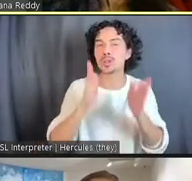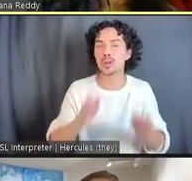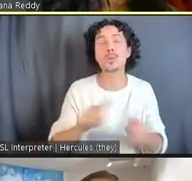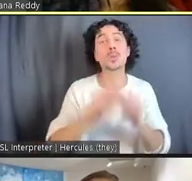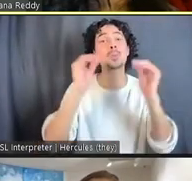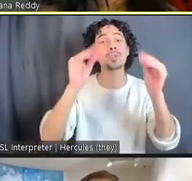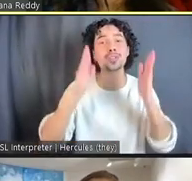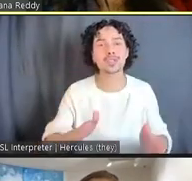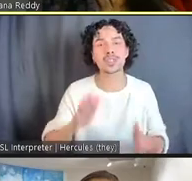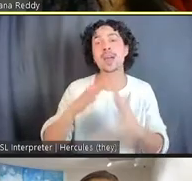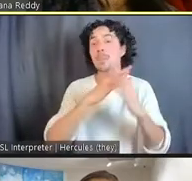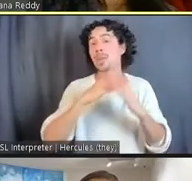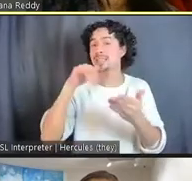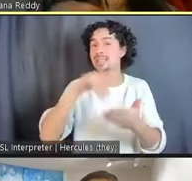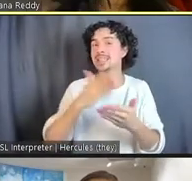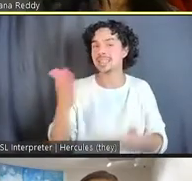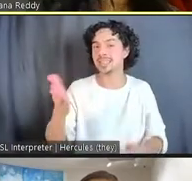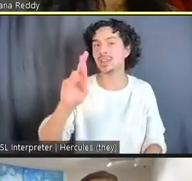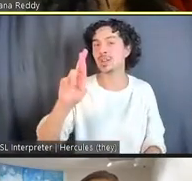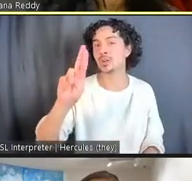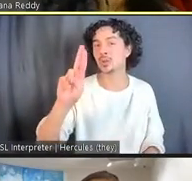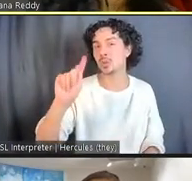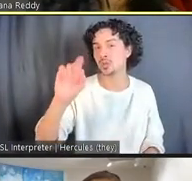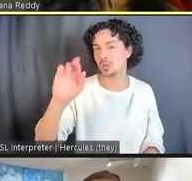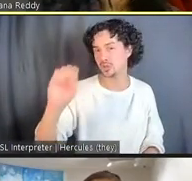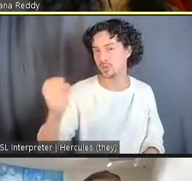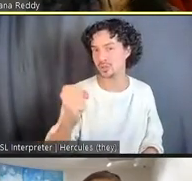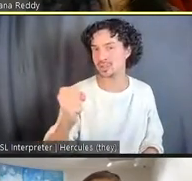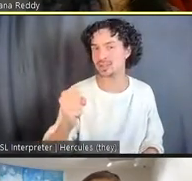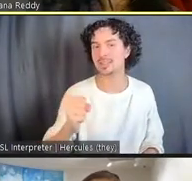american studies and art history at Rutgers University.